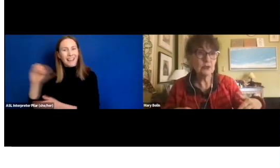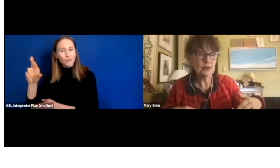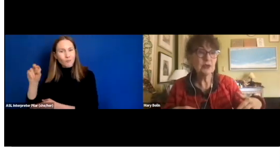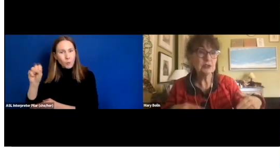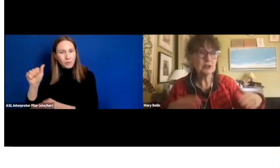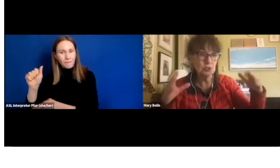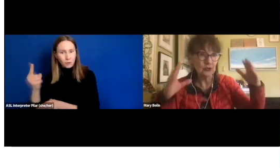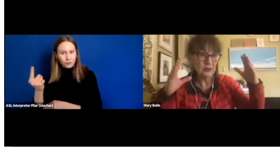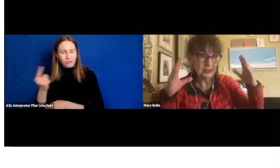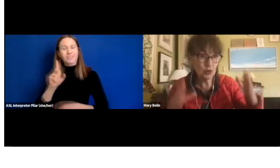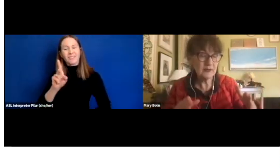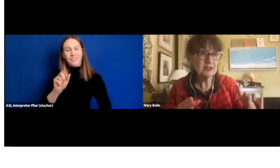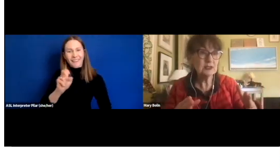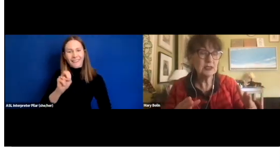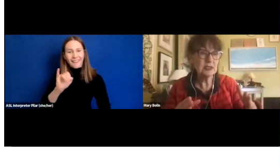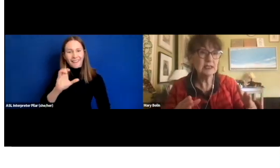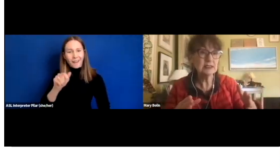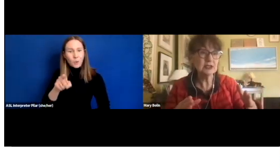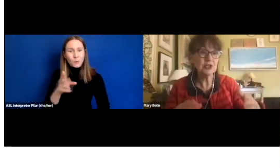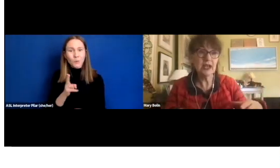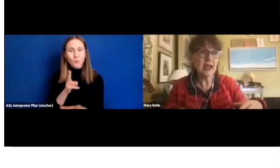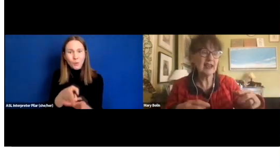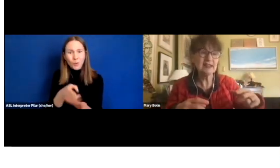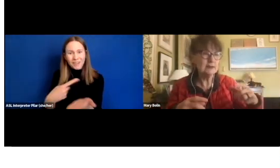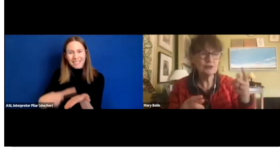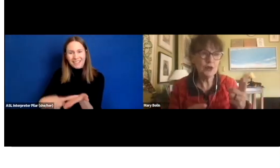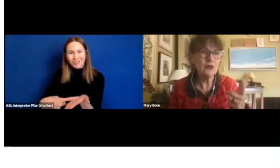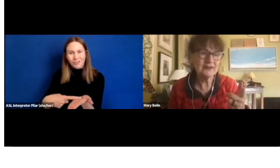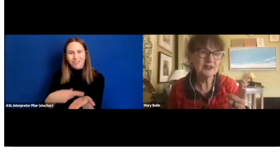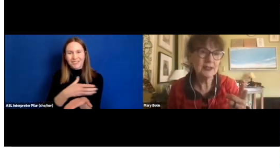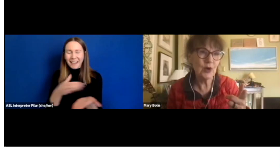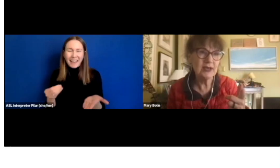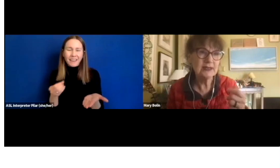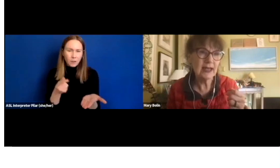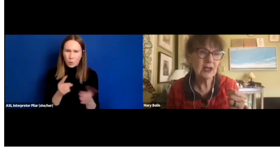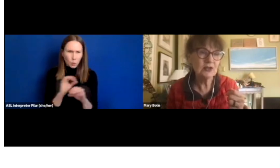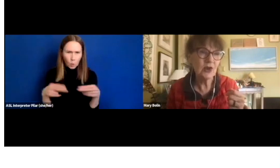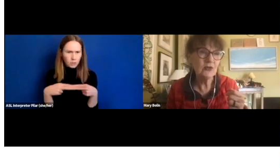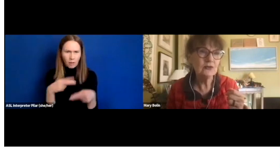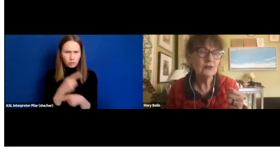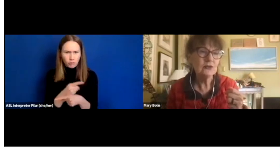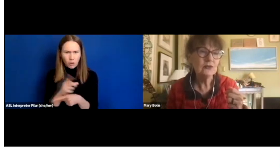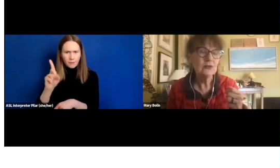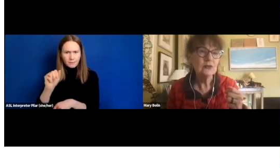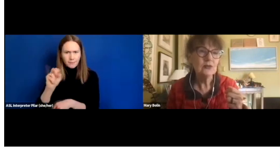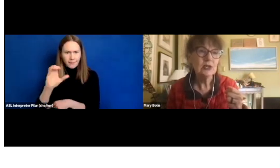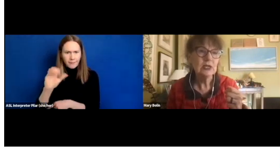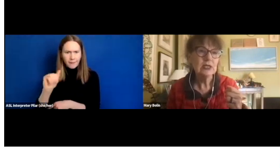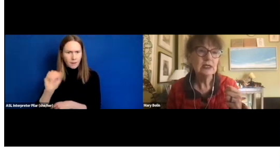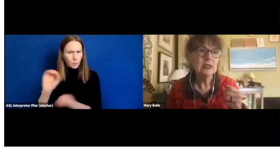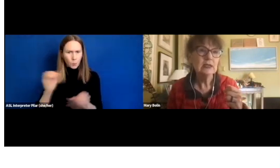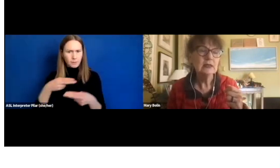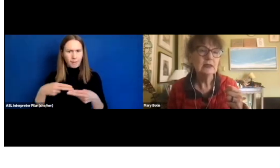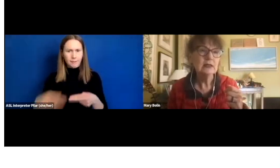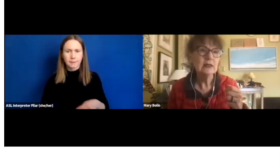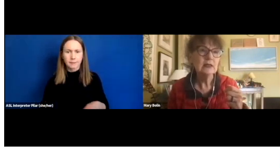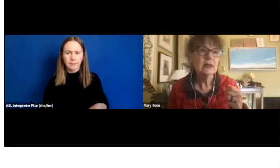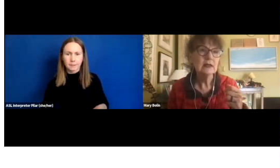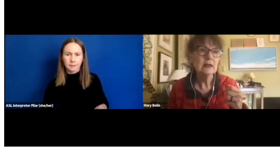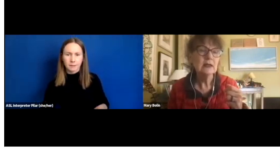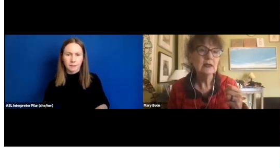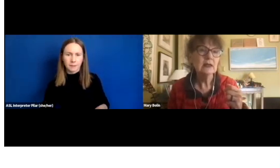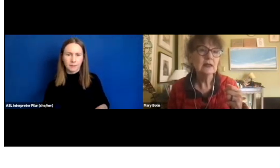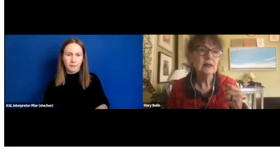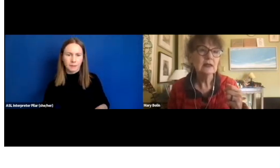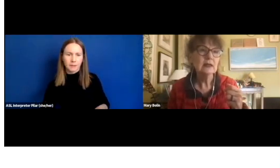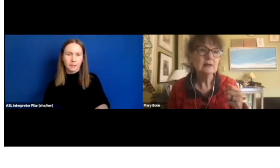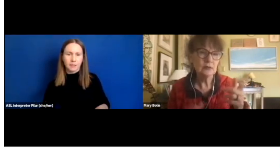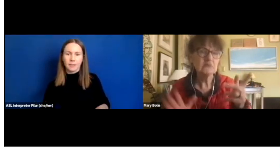you know, you can join in the discussion and -- you don't have slides, right, Danica, you don't?